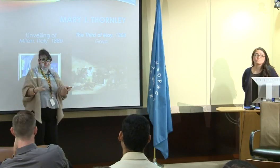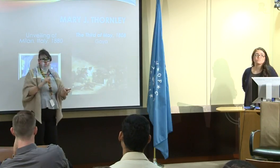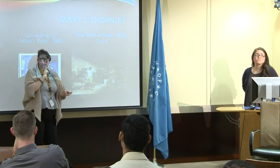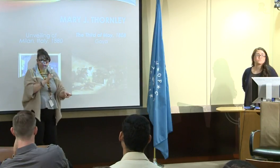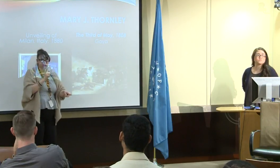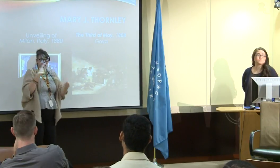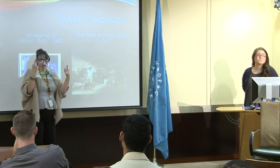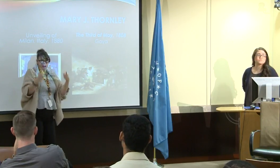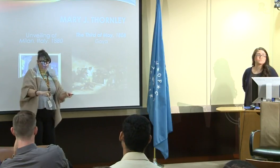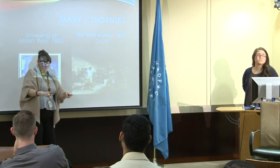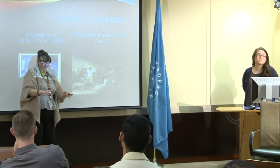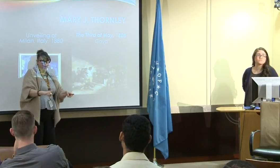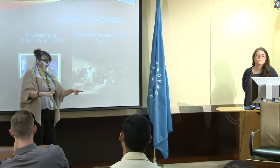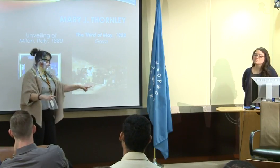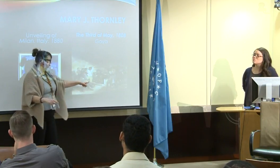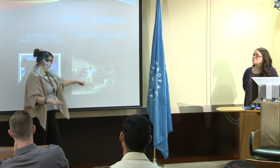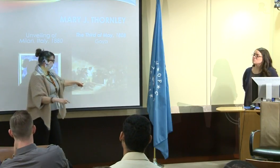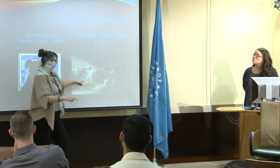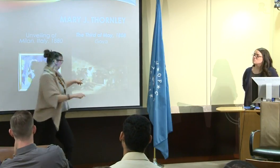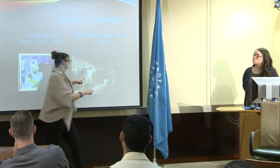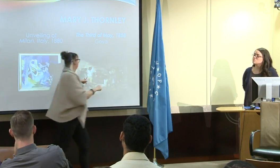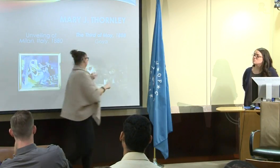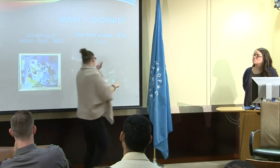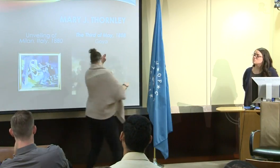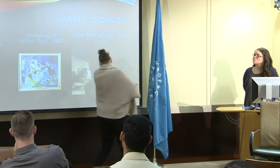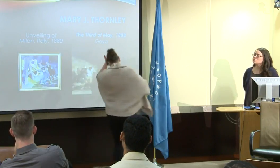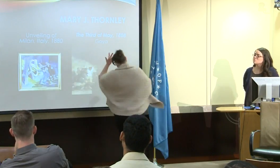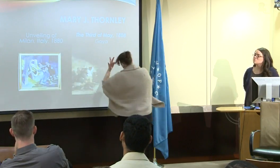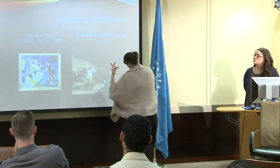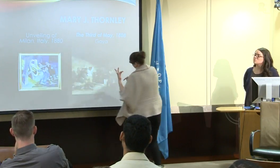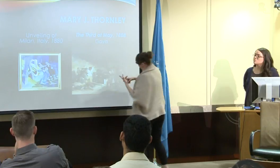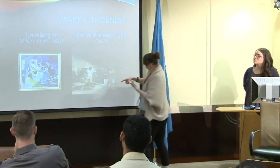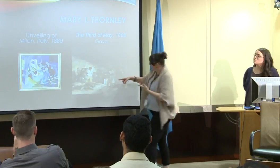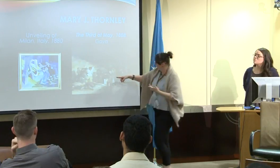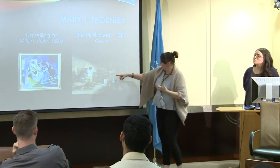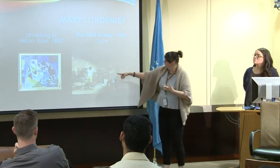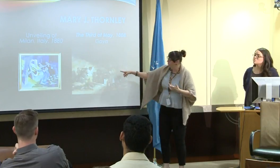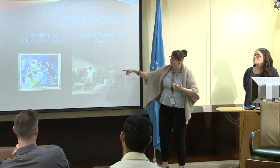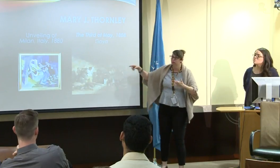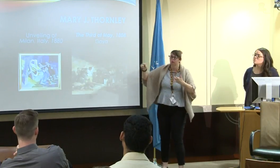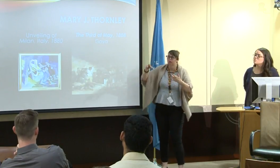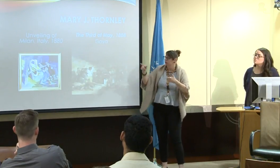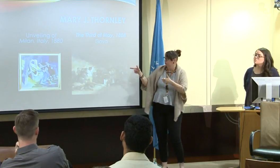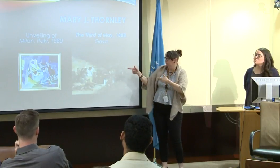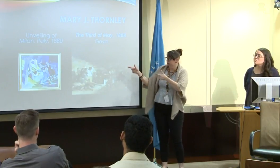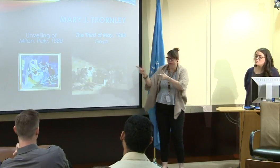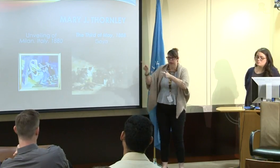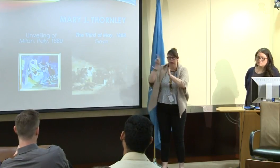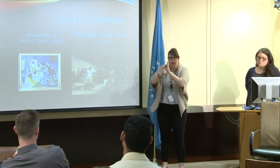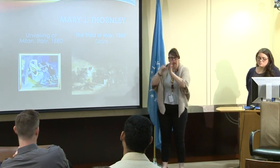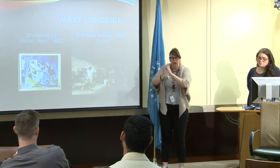Okay, and this is an actual event. This is the depiction of an actual event tht happened